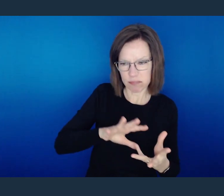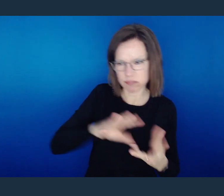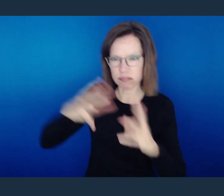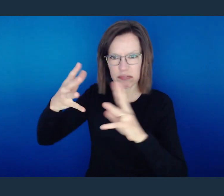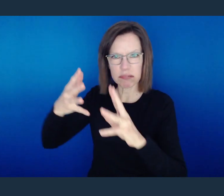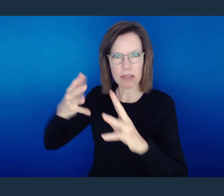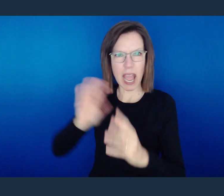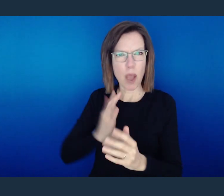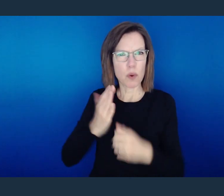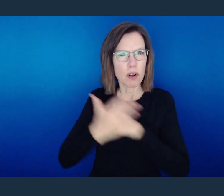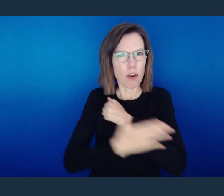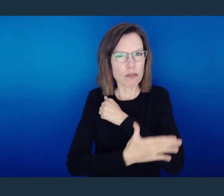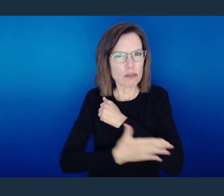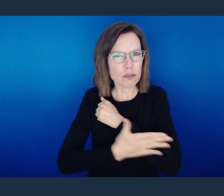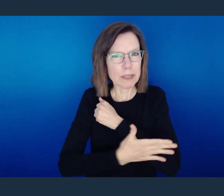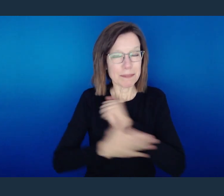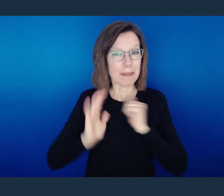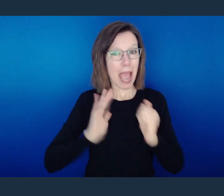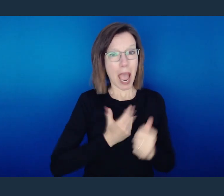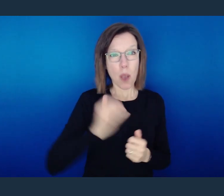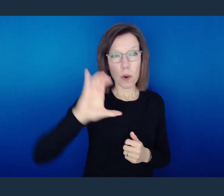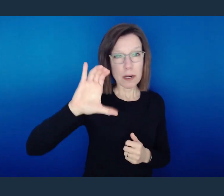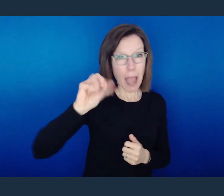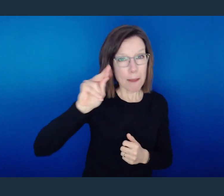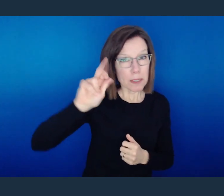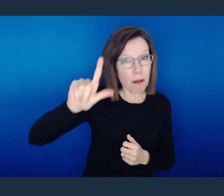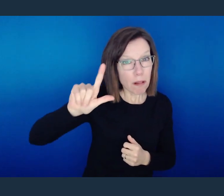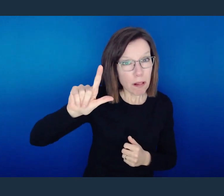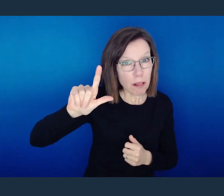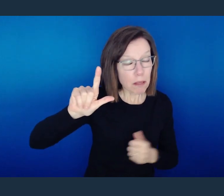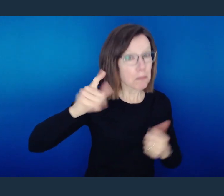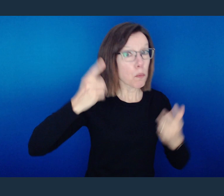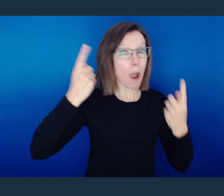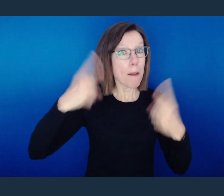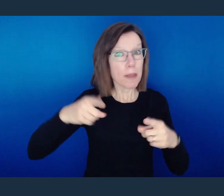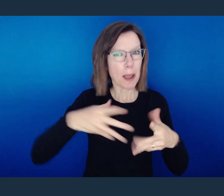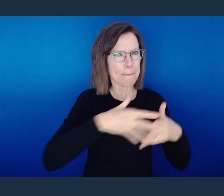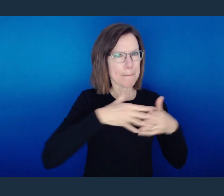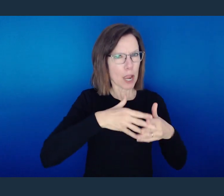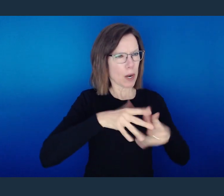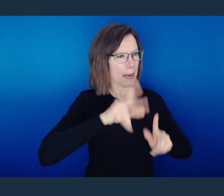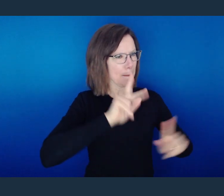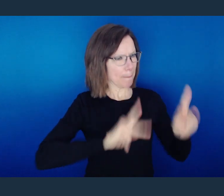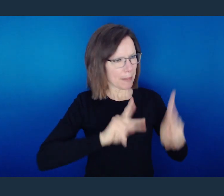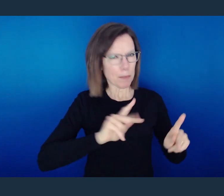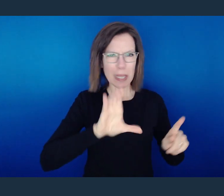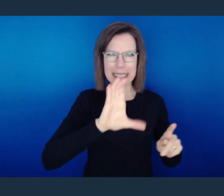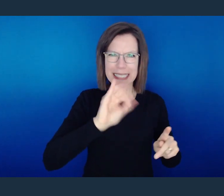Or specifically our Capitol was overrun by American citizens.